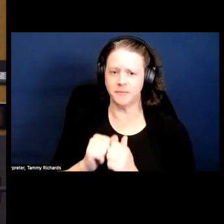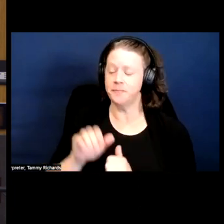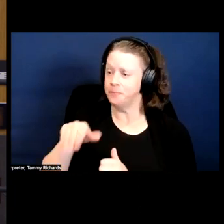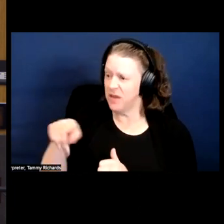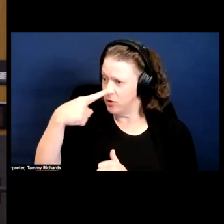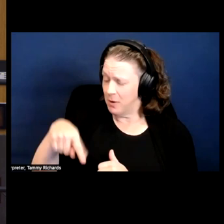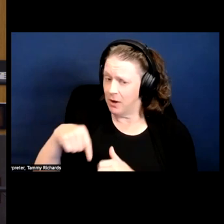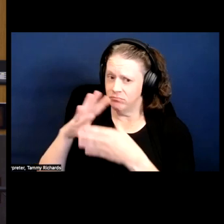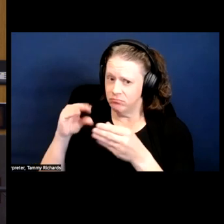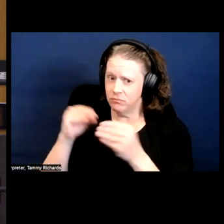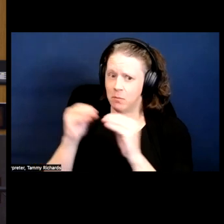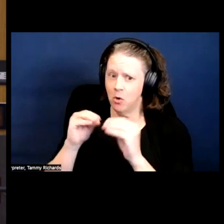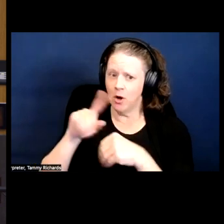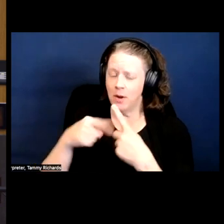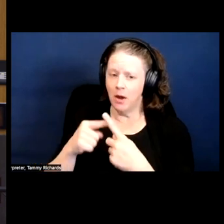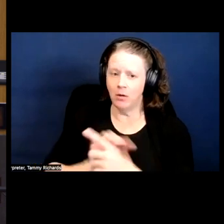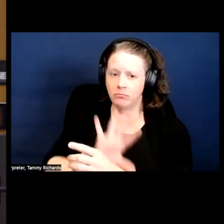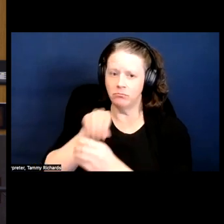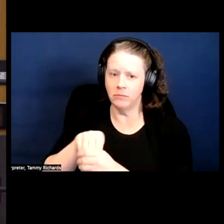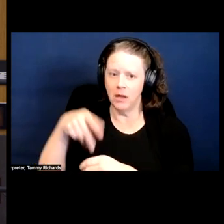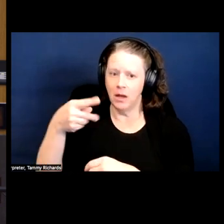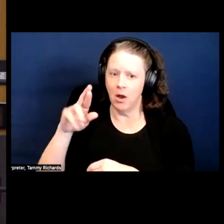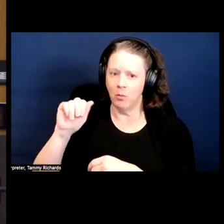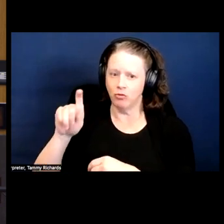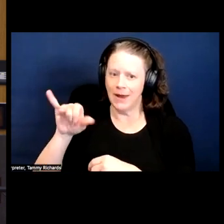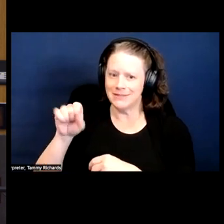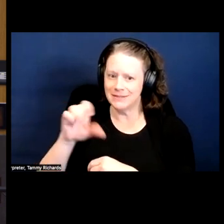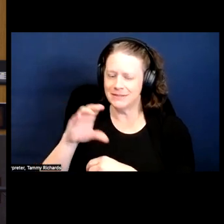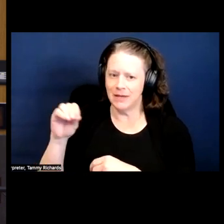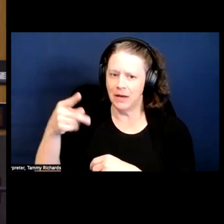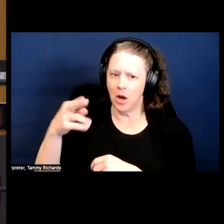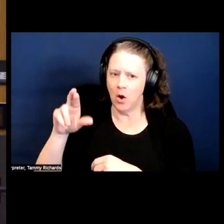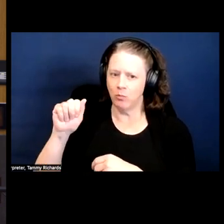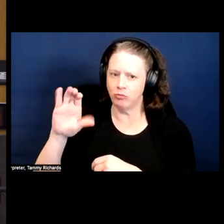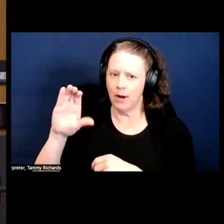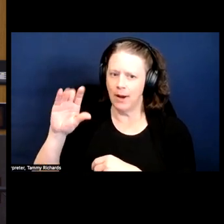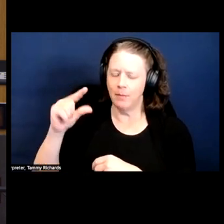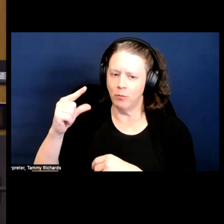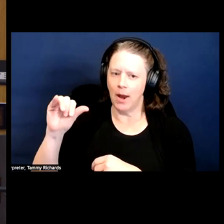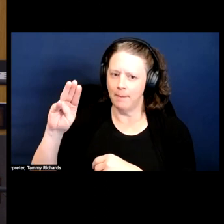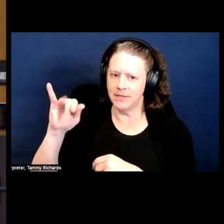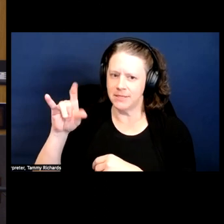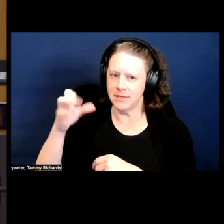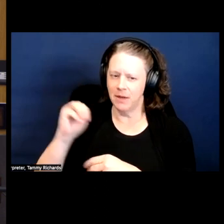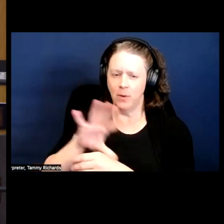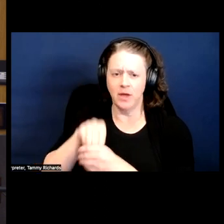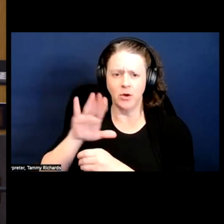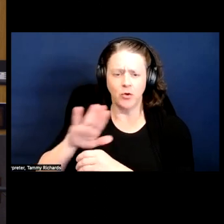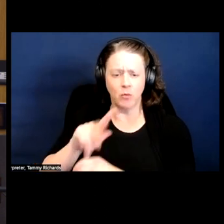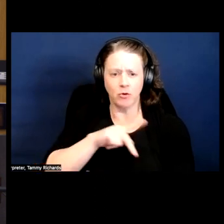Can you talk about bringing the praxis and pragment in personal and private life and